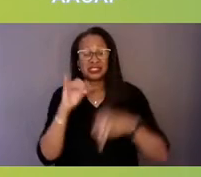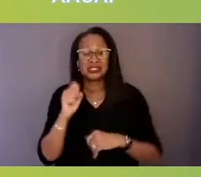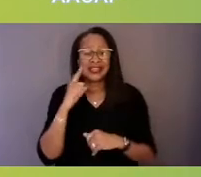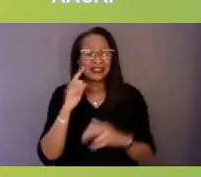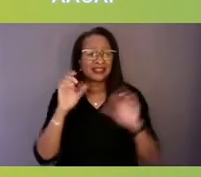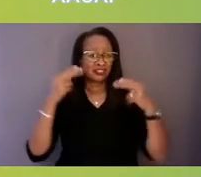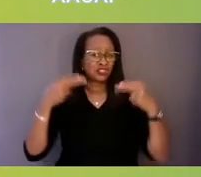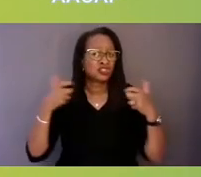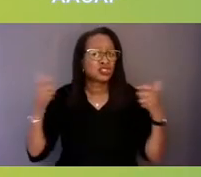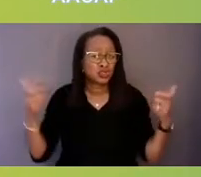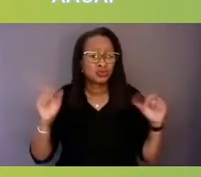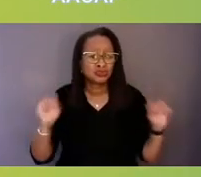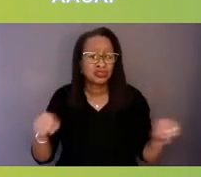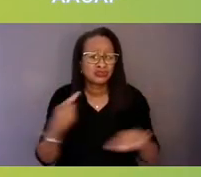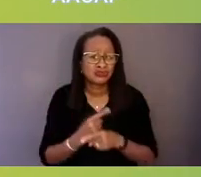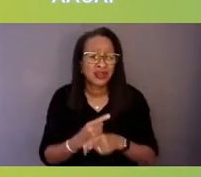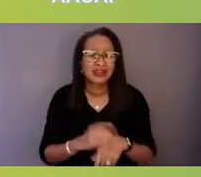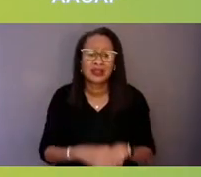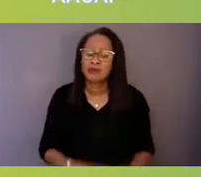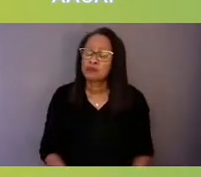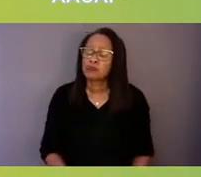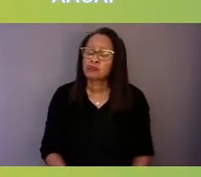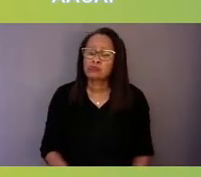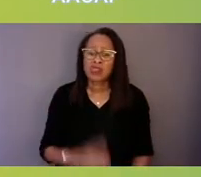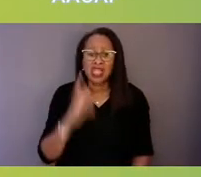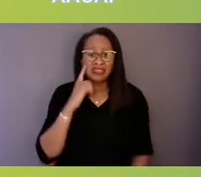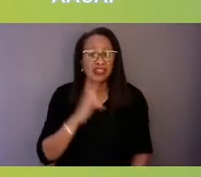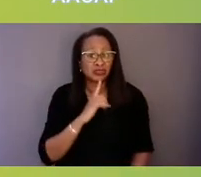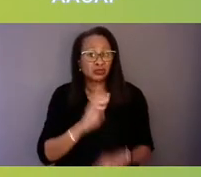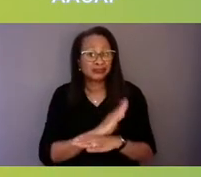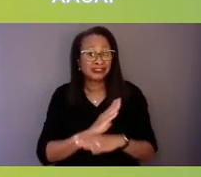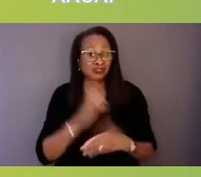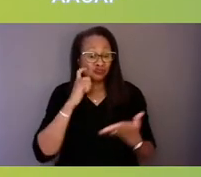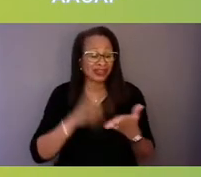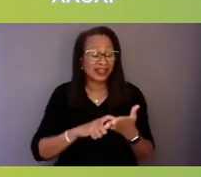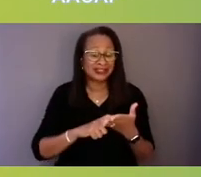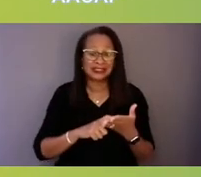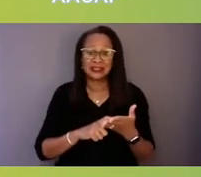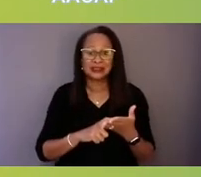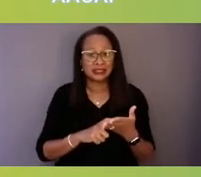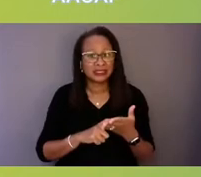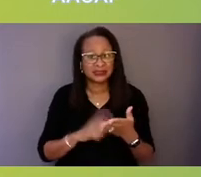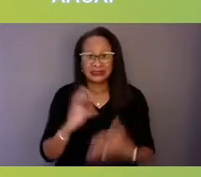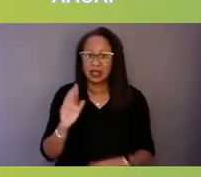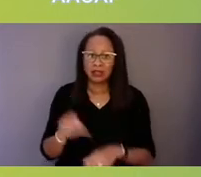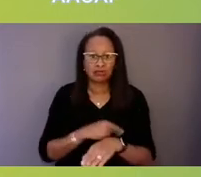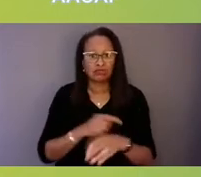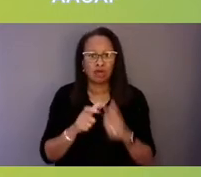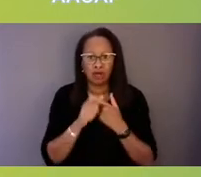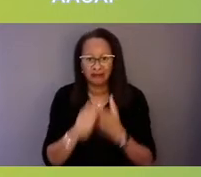And then I think really recognizing that it is a marathon and not a sprint and that things are not just going to change overnight.